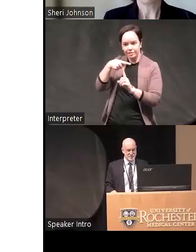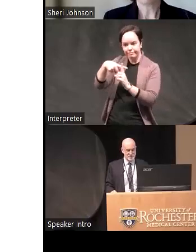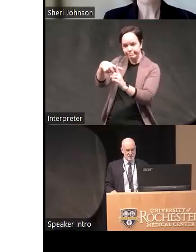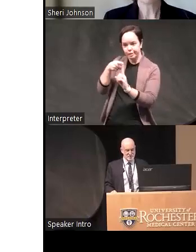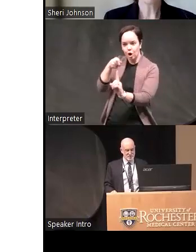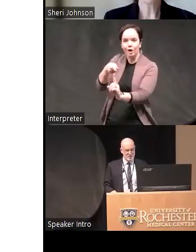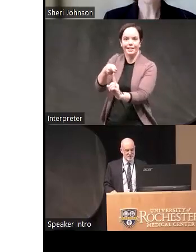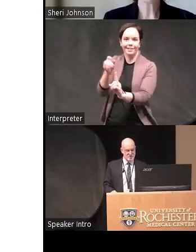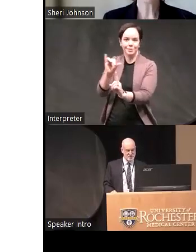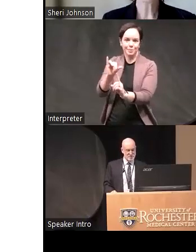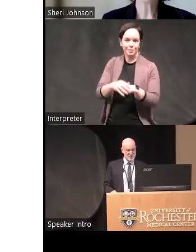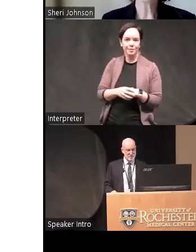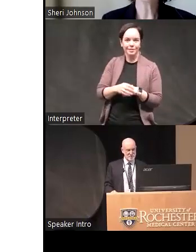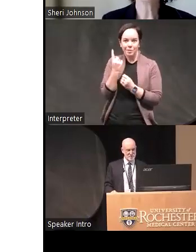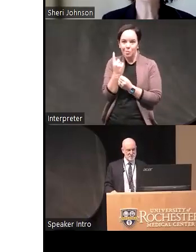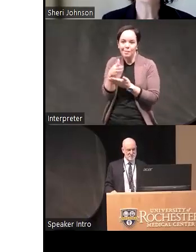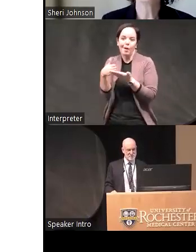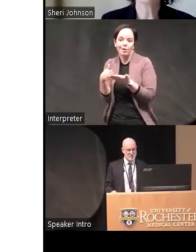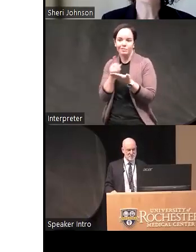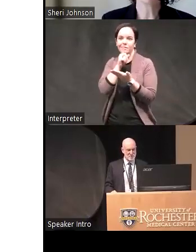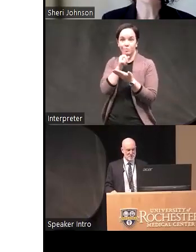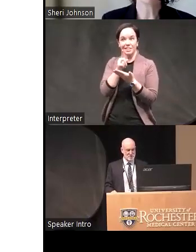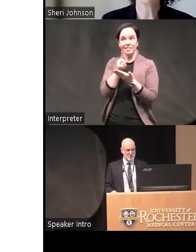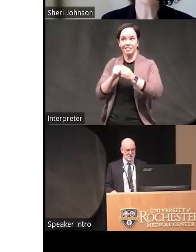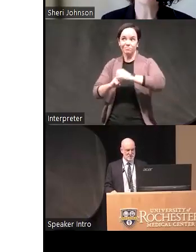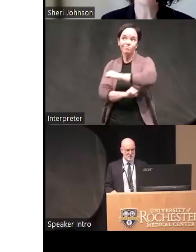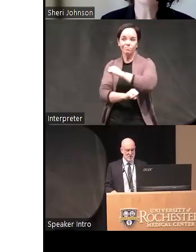that's one dimension that's really core in borderline personality disorder